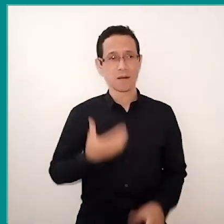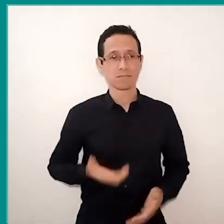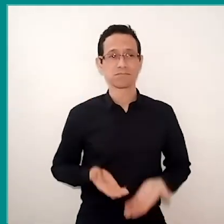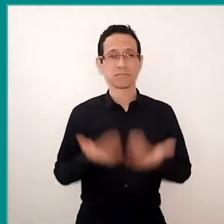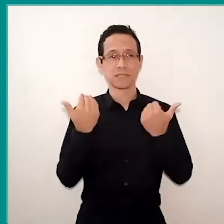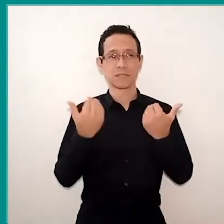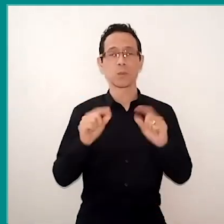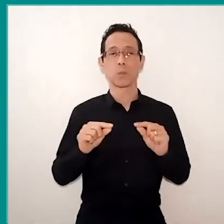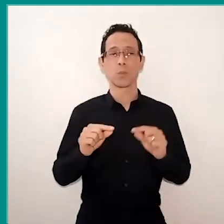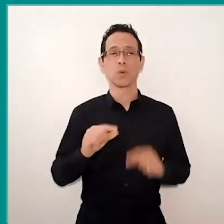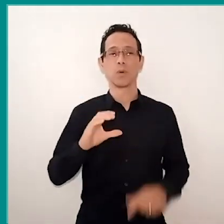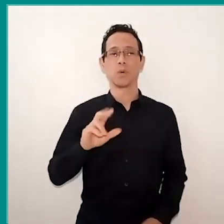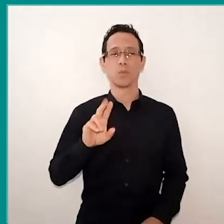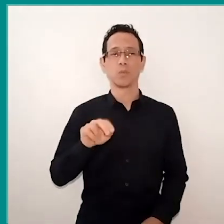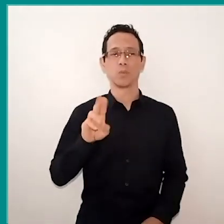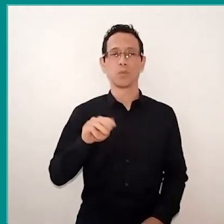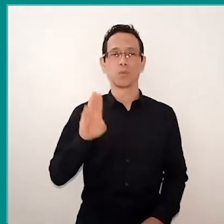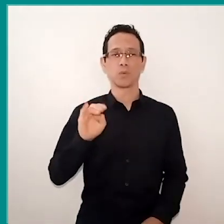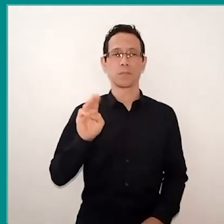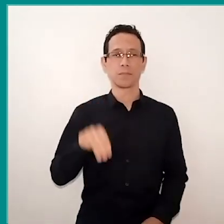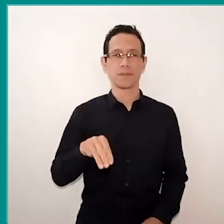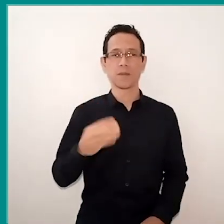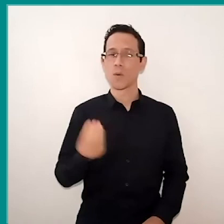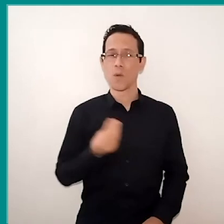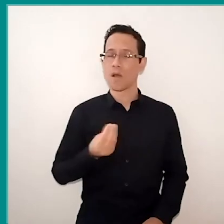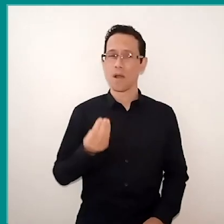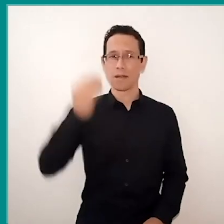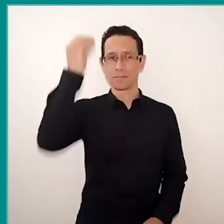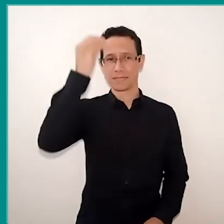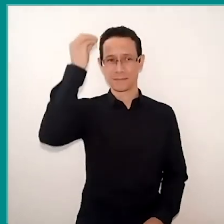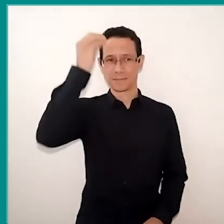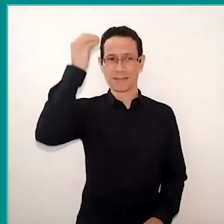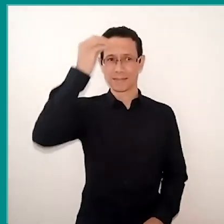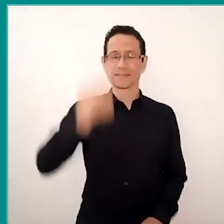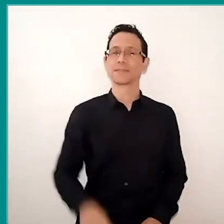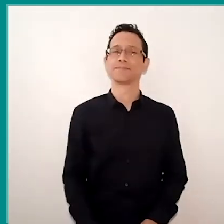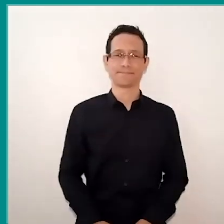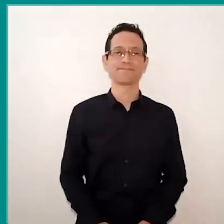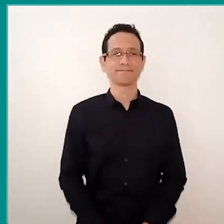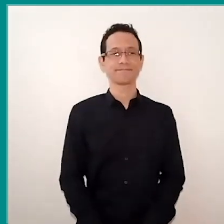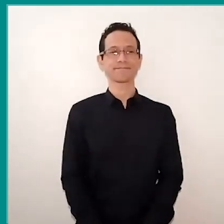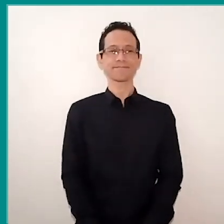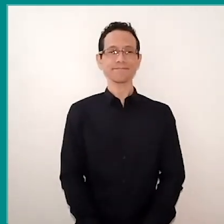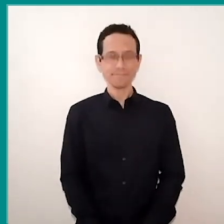a little bit of how it was, how this experience has been. An action that marks the program is the question of the wheel,